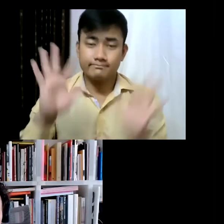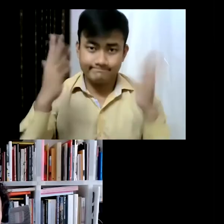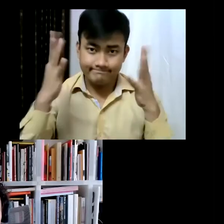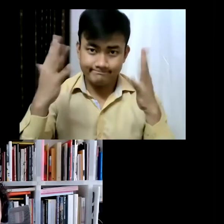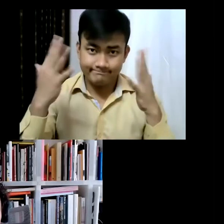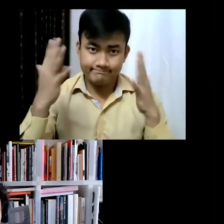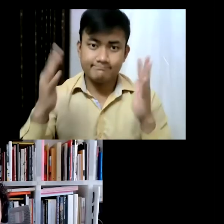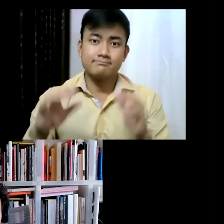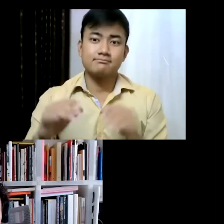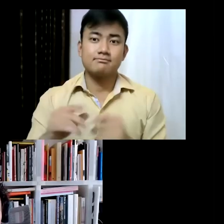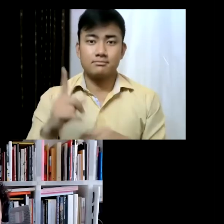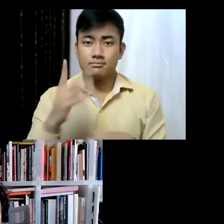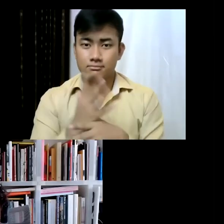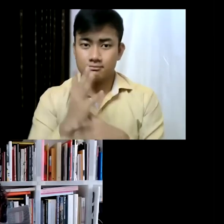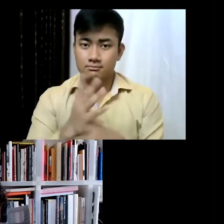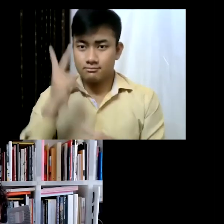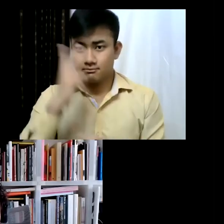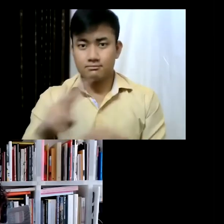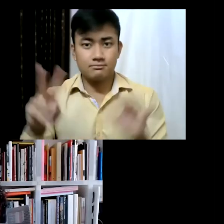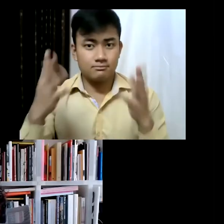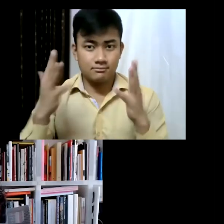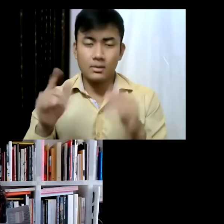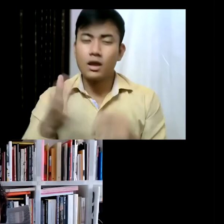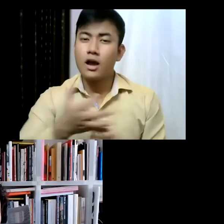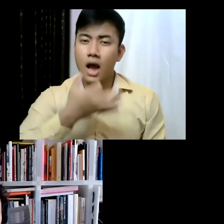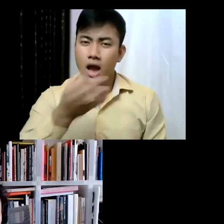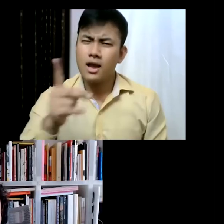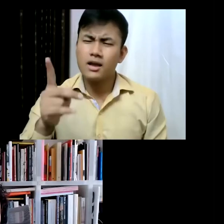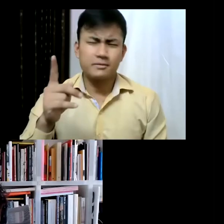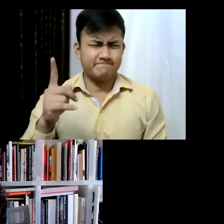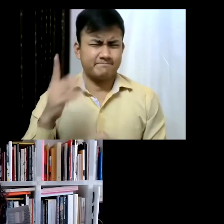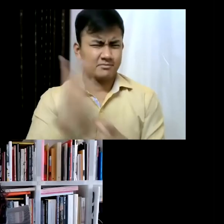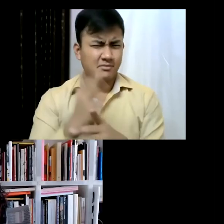curator of the Venice Biennale. I would like to ask what method she adopts in finding artists for